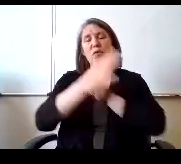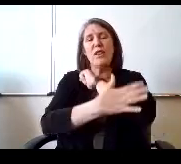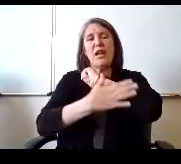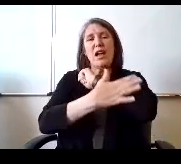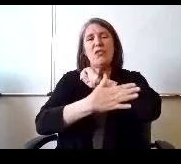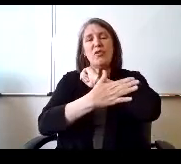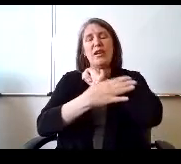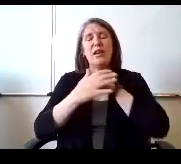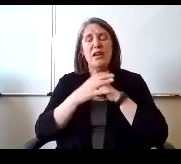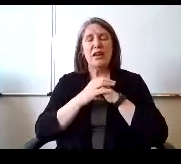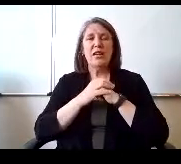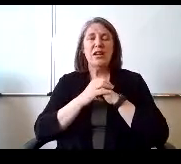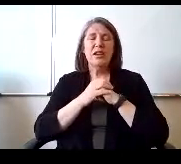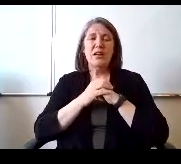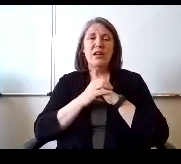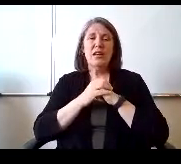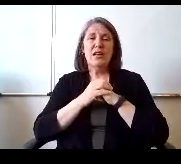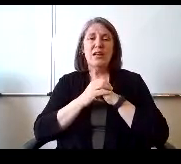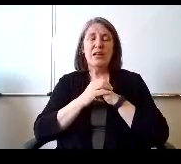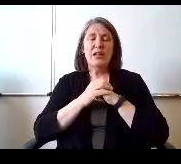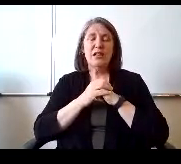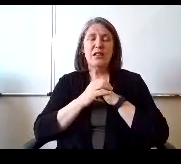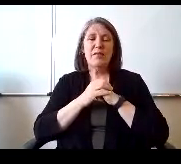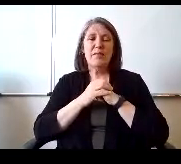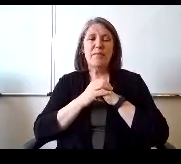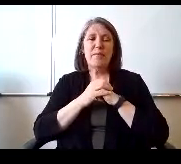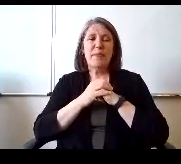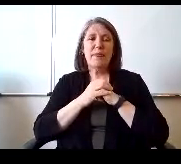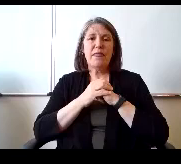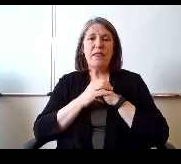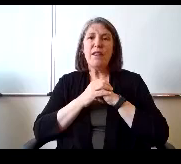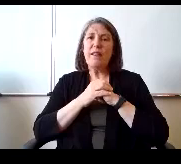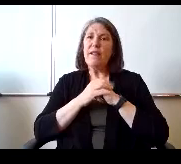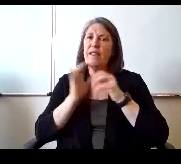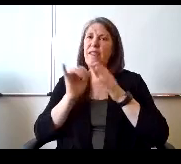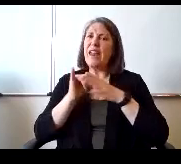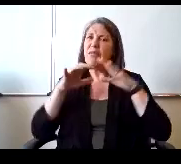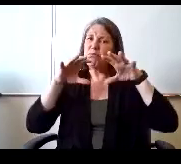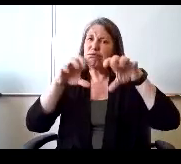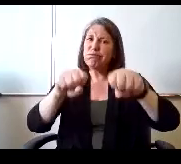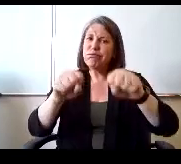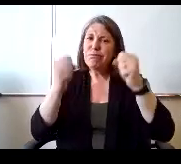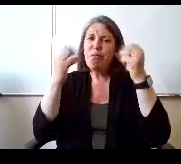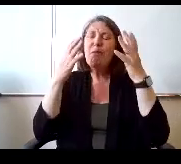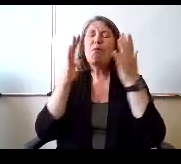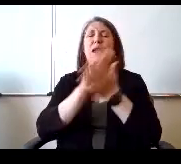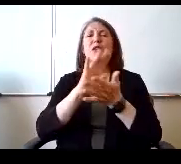Overcoming a lot of schools, I want to make sure that this or 20